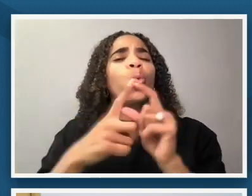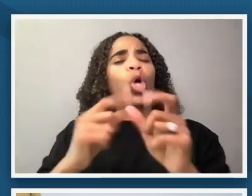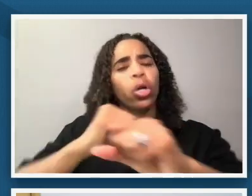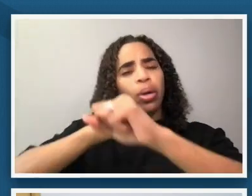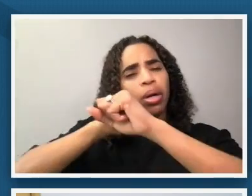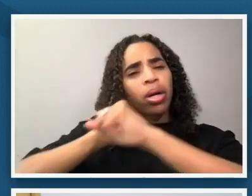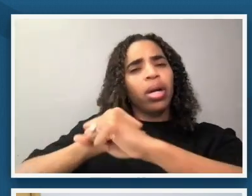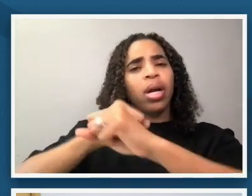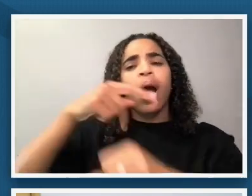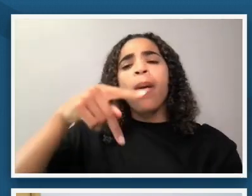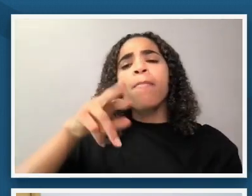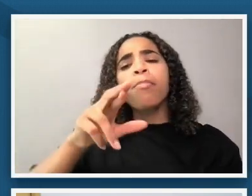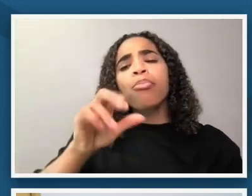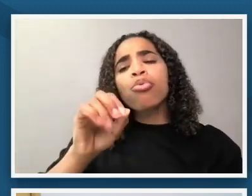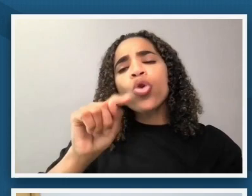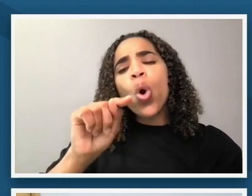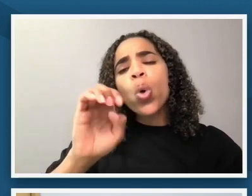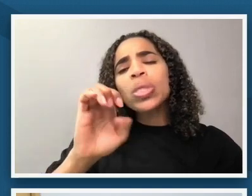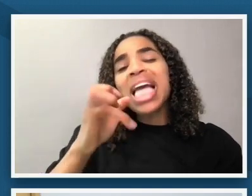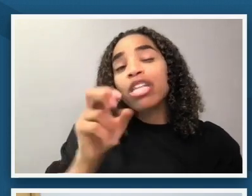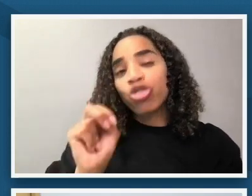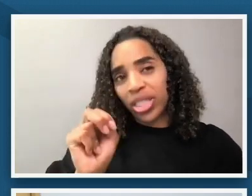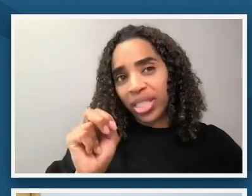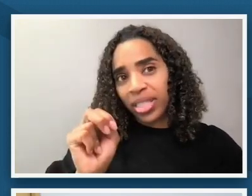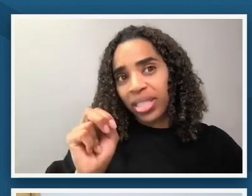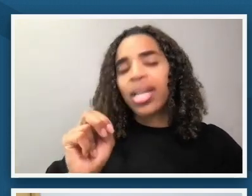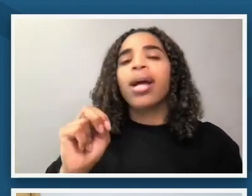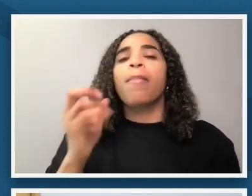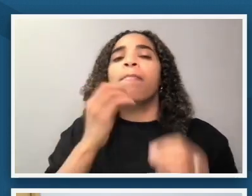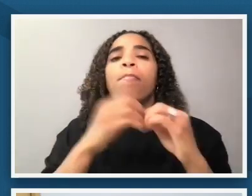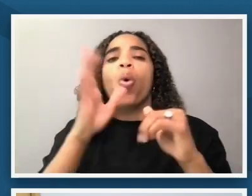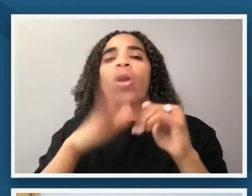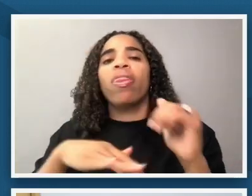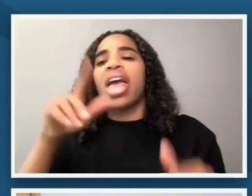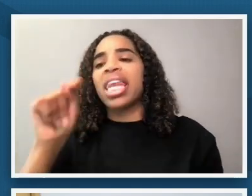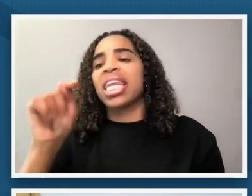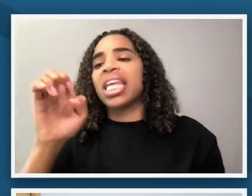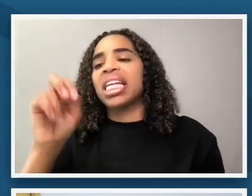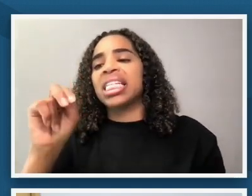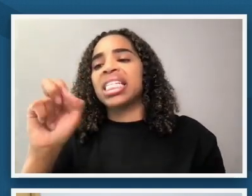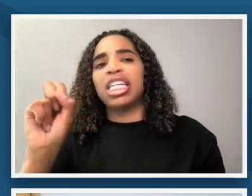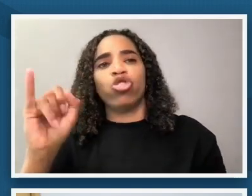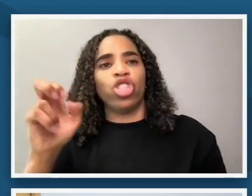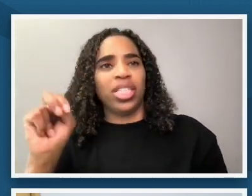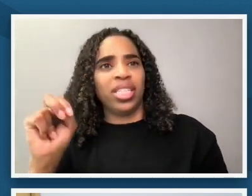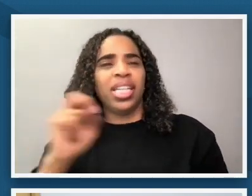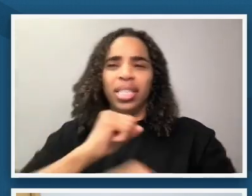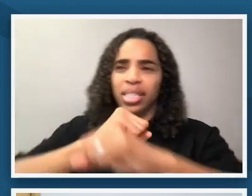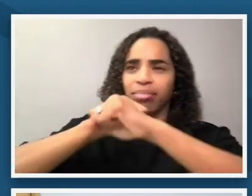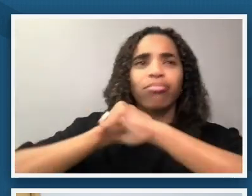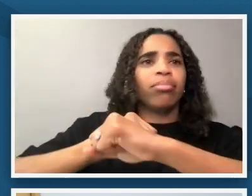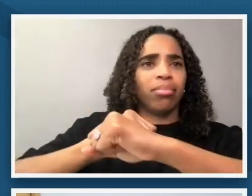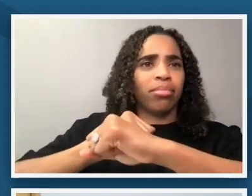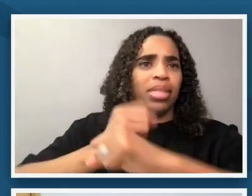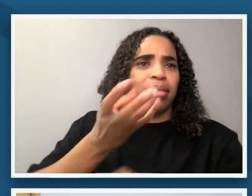as another word as another possibility to the reinforcement part is like the protection